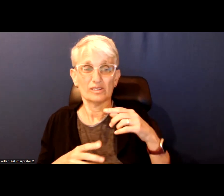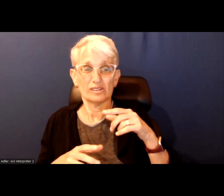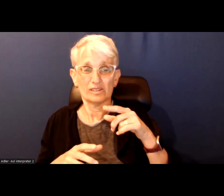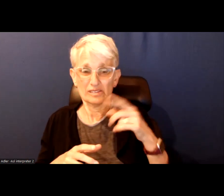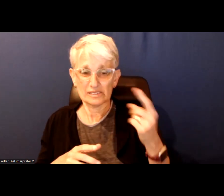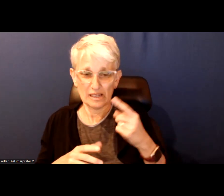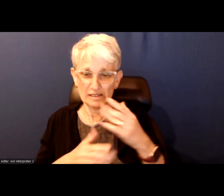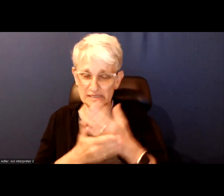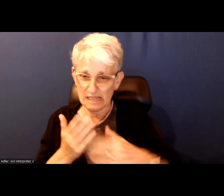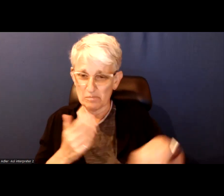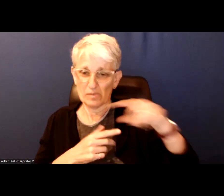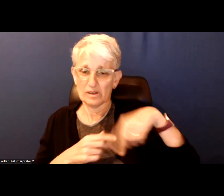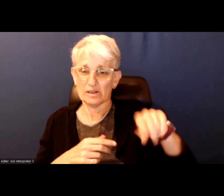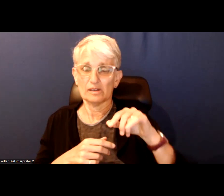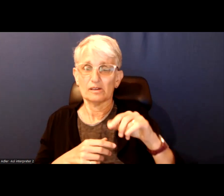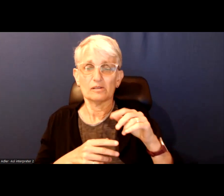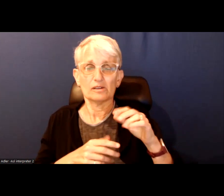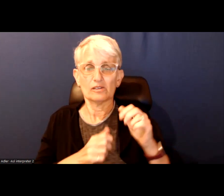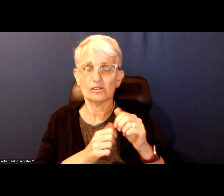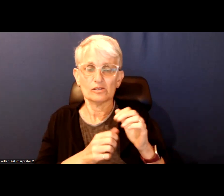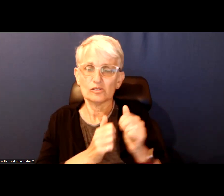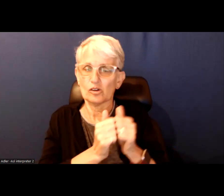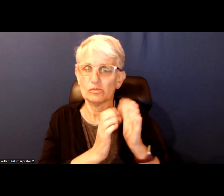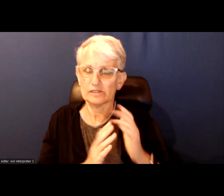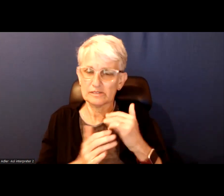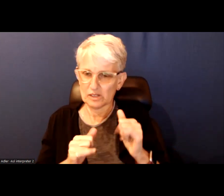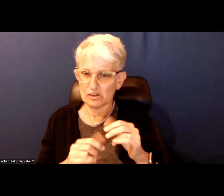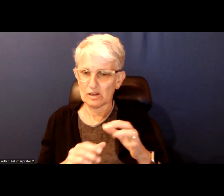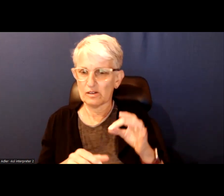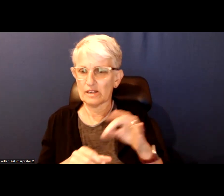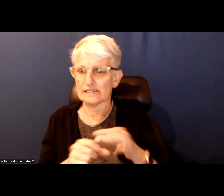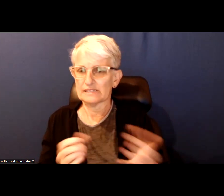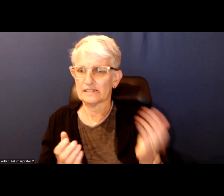incumbents have been reelected it is just about maintaining power.